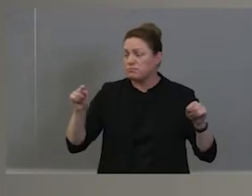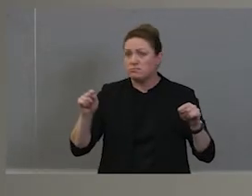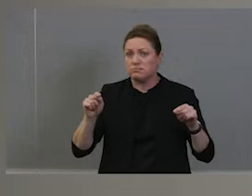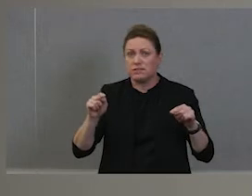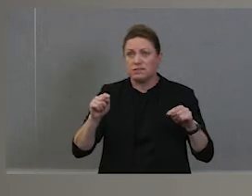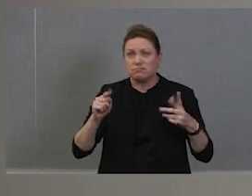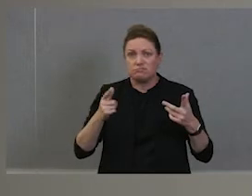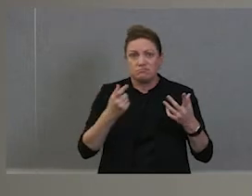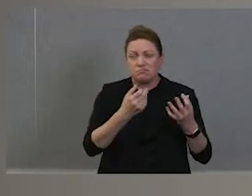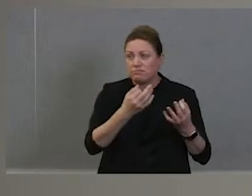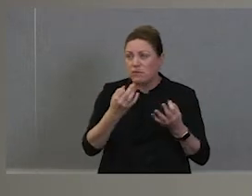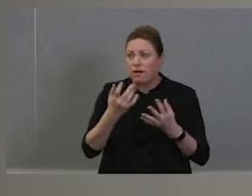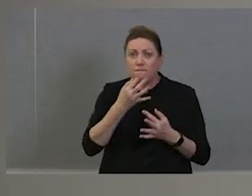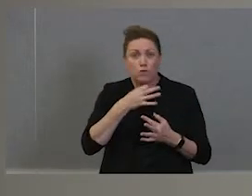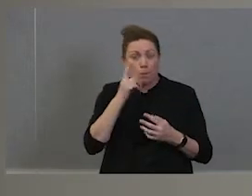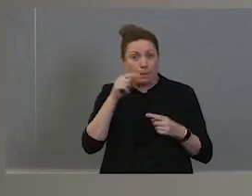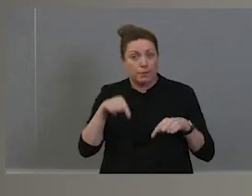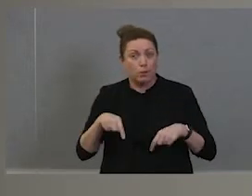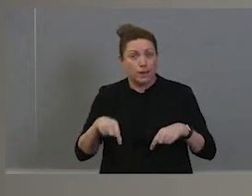long I've been, you know, it with this reconciliation